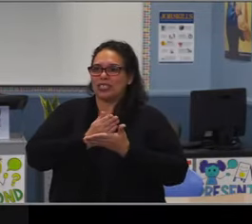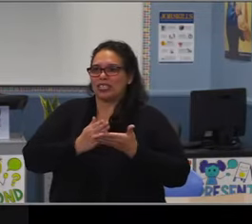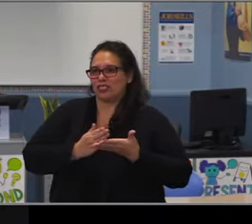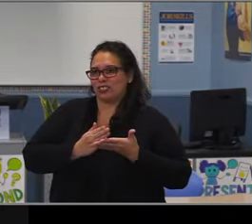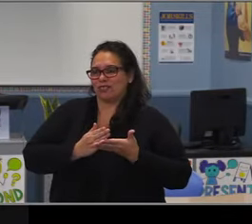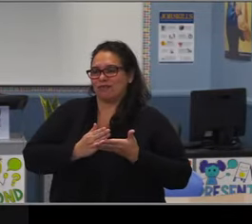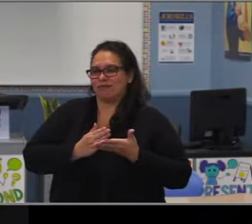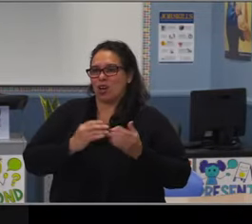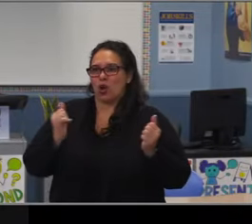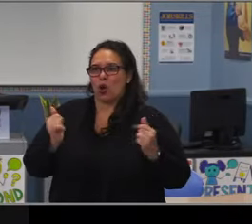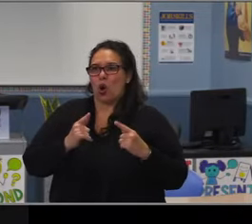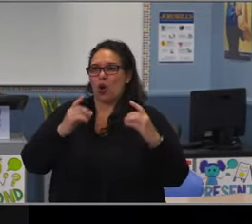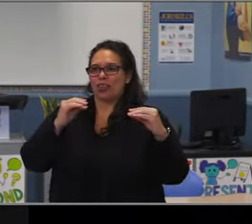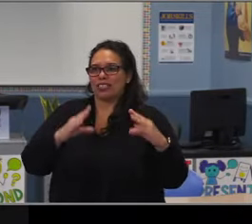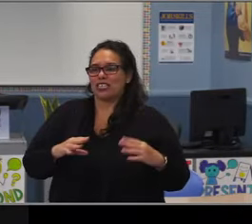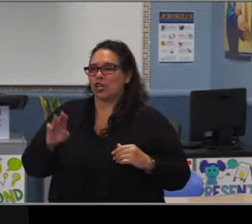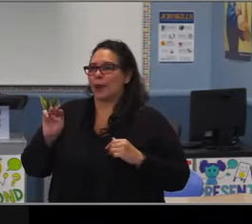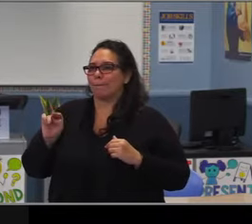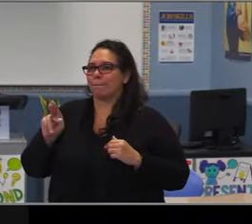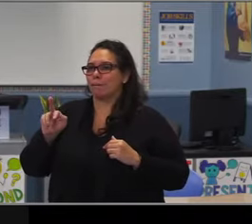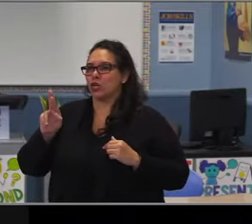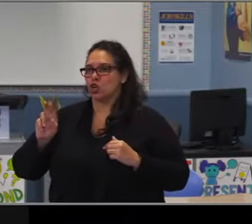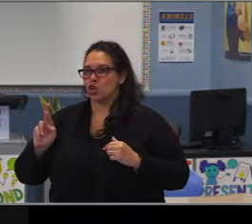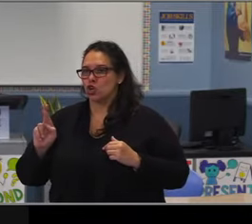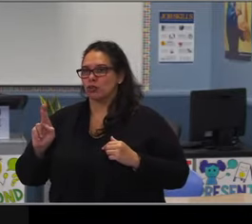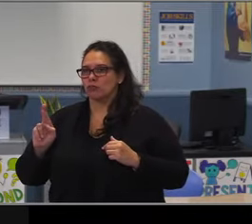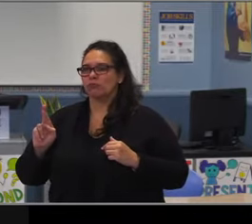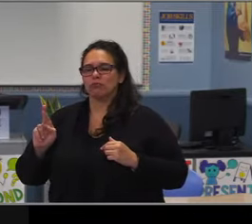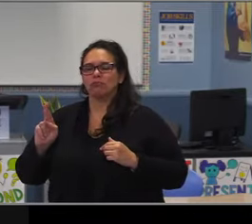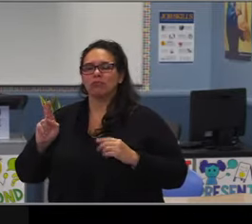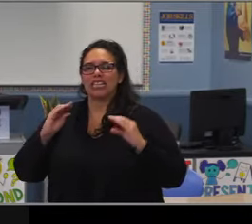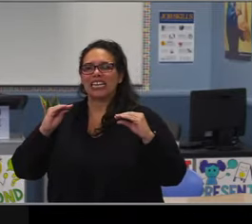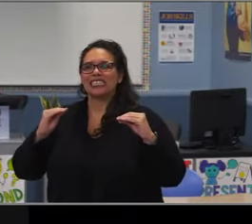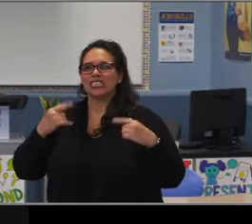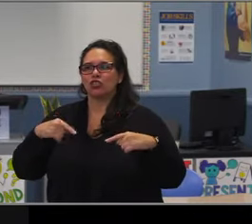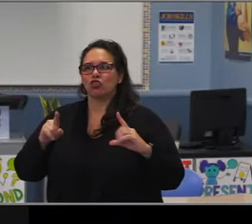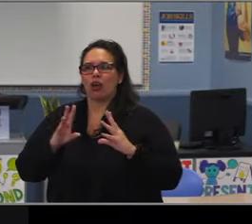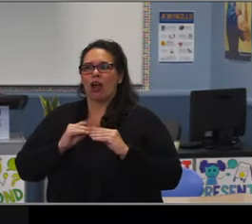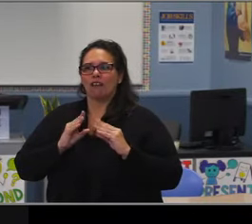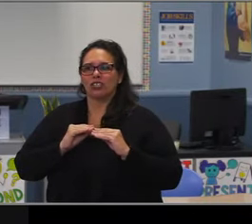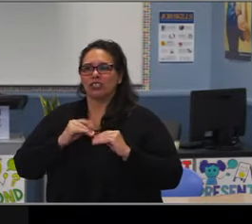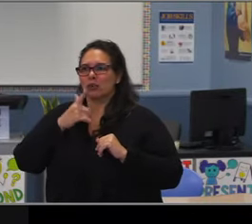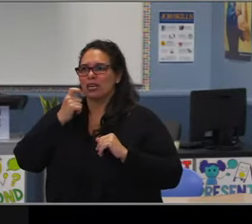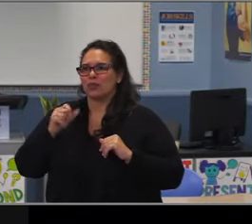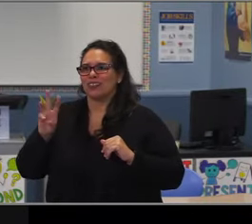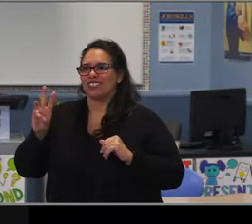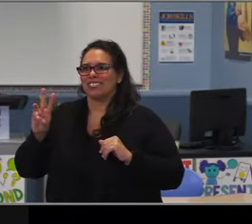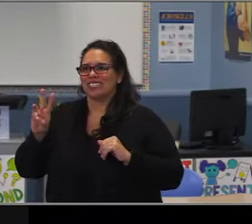And I'm trying to wrap my head around, I guess one big thing that falls into two buckets,